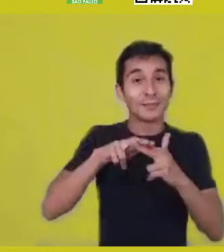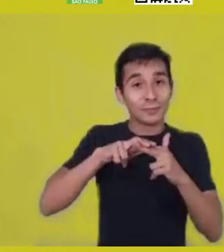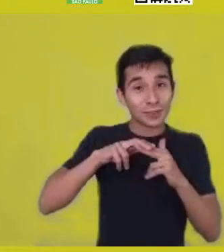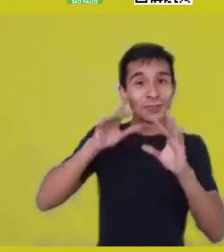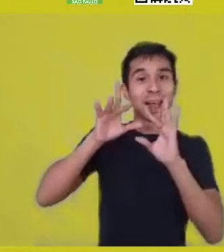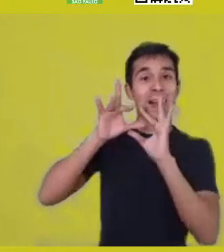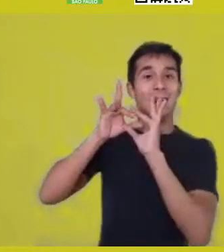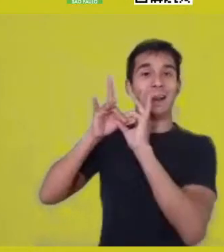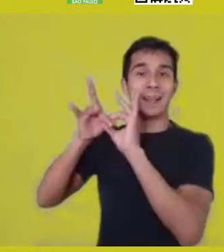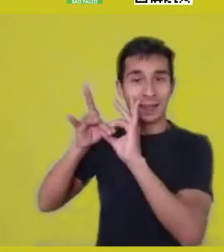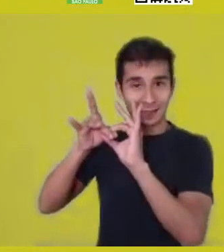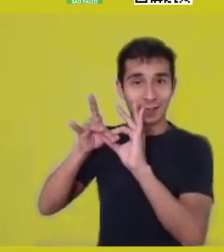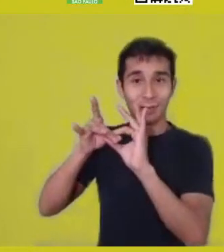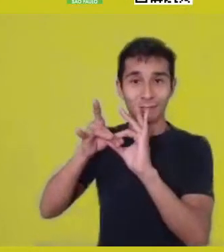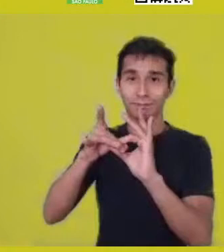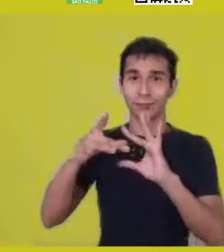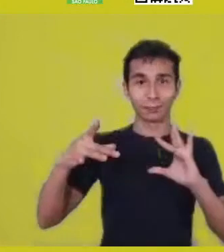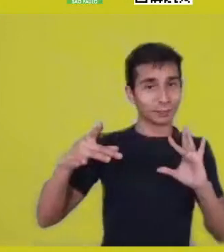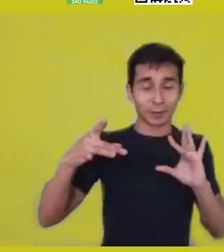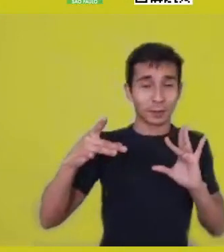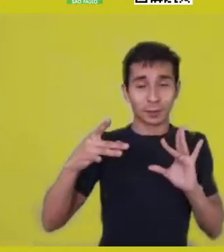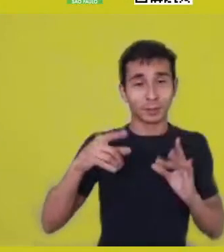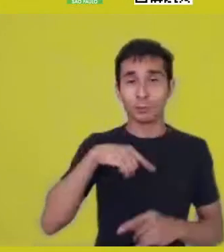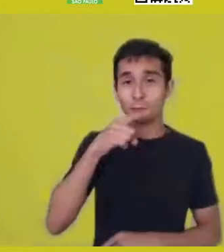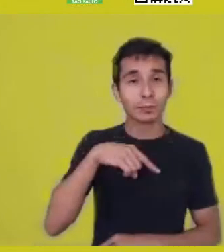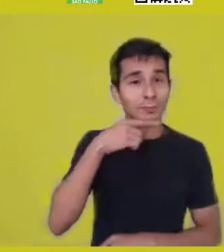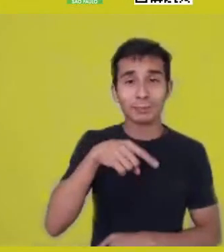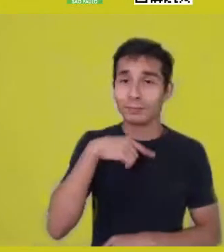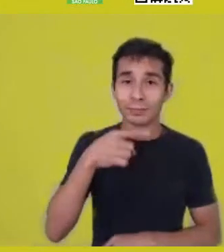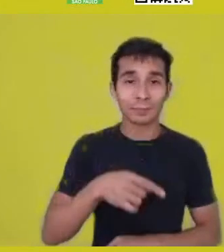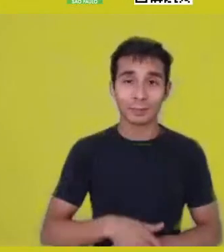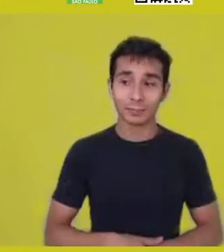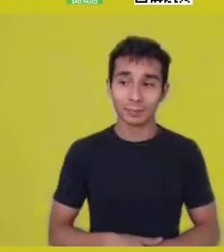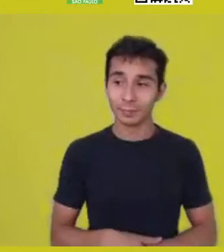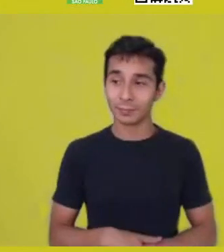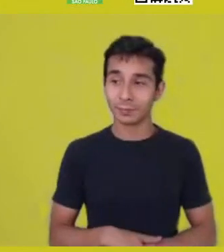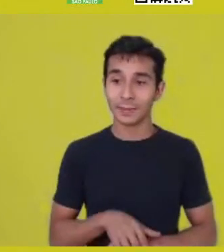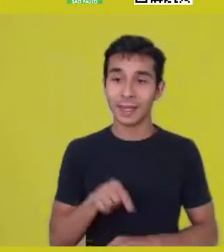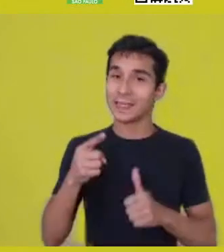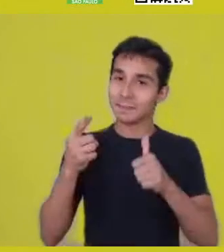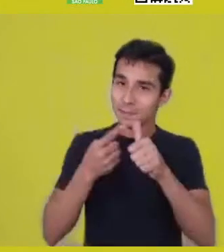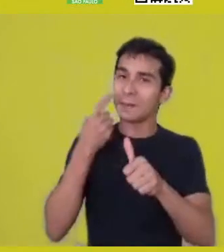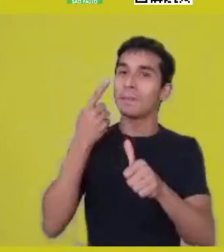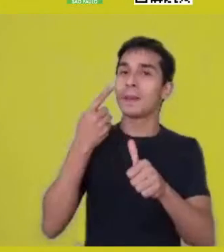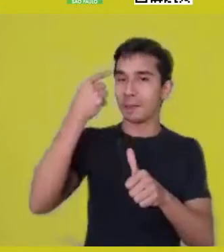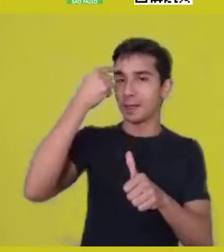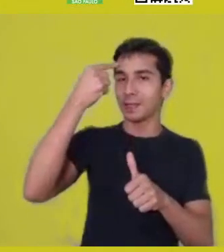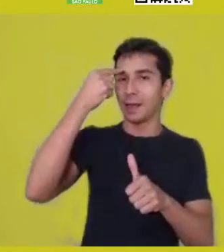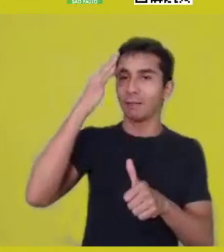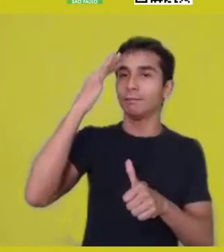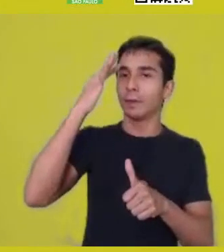And I think that artistic actions, poetics,